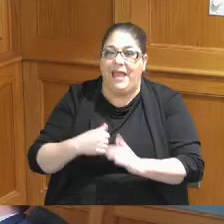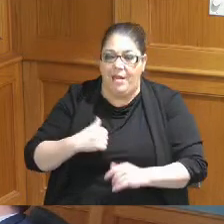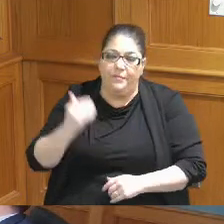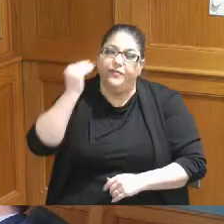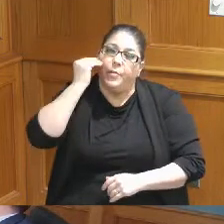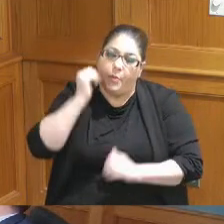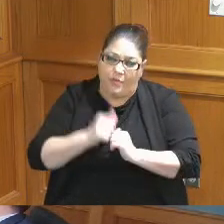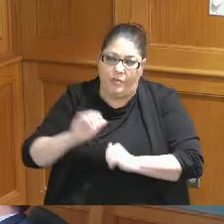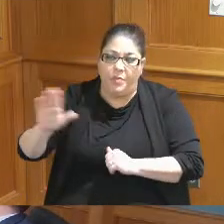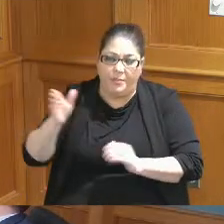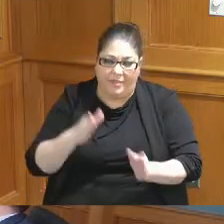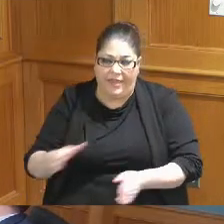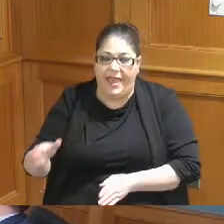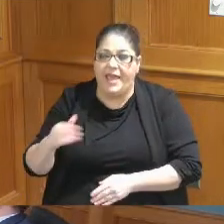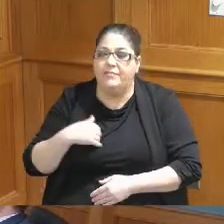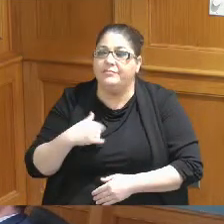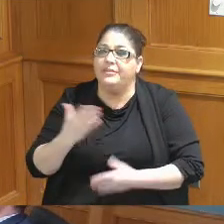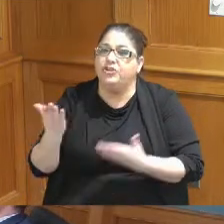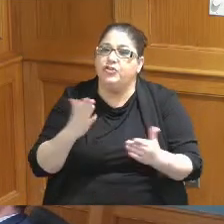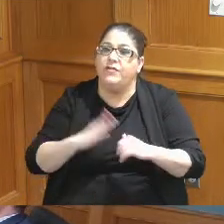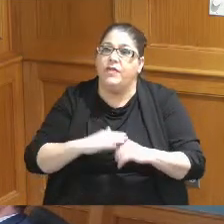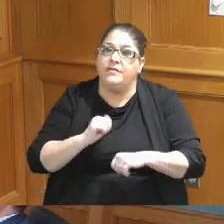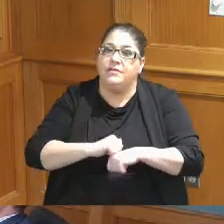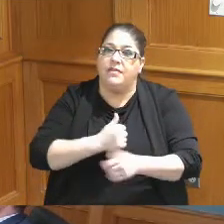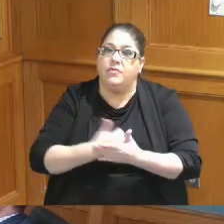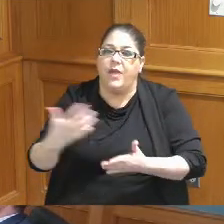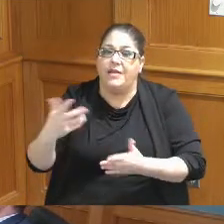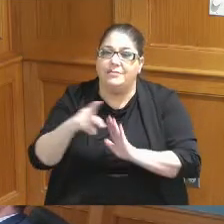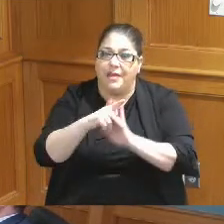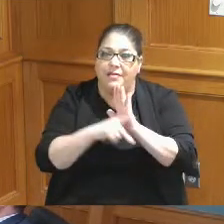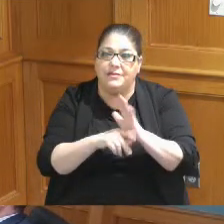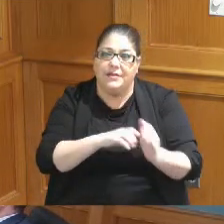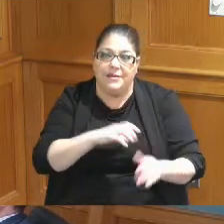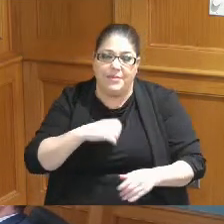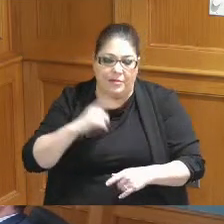the plan because I serve on the solid waste policy committee and we've talked about this